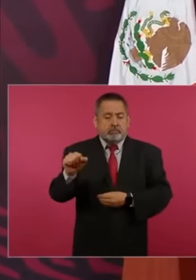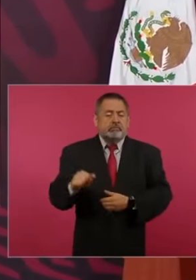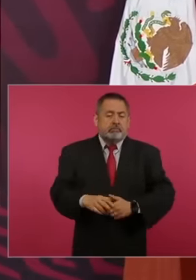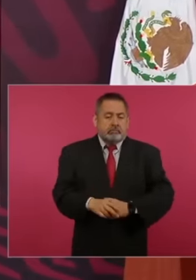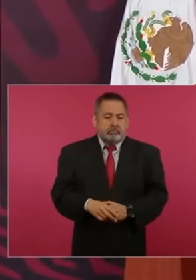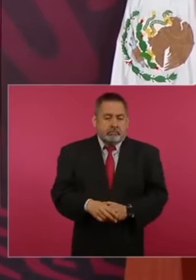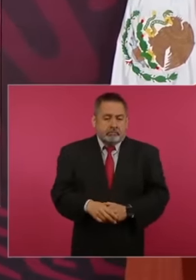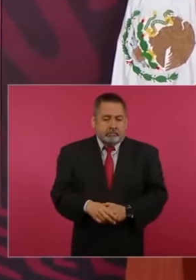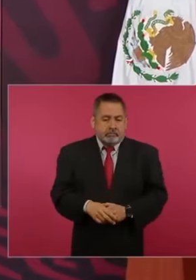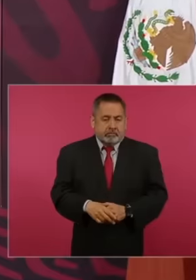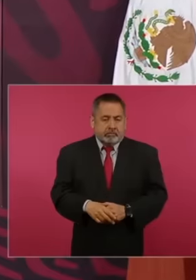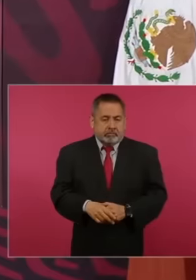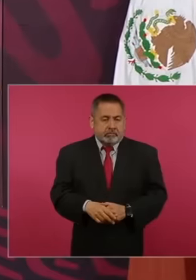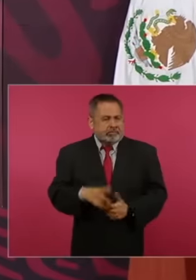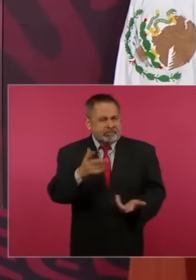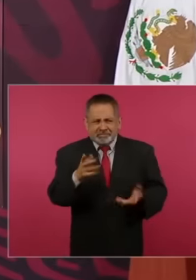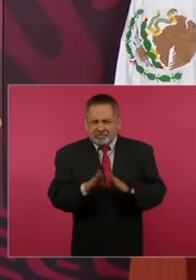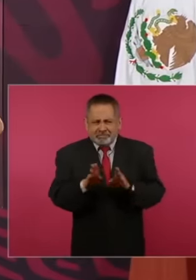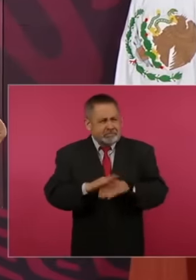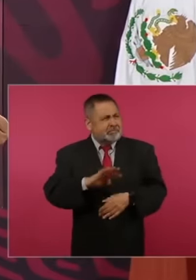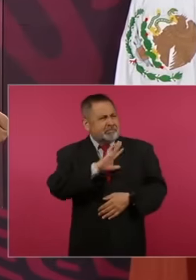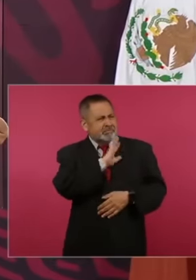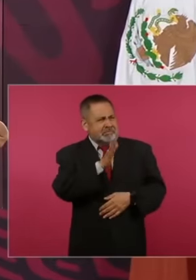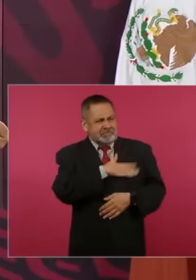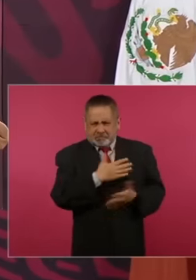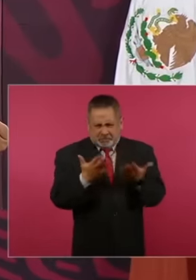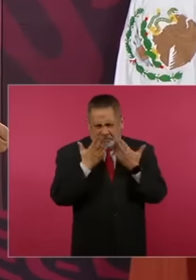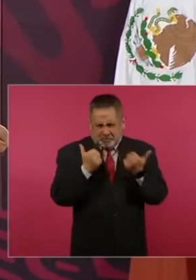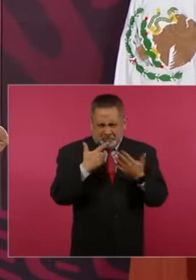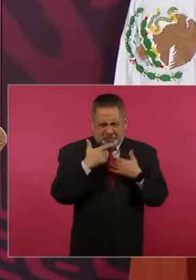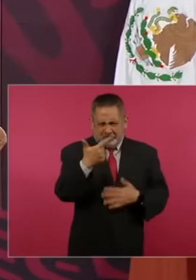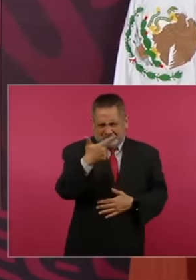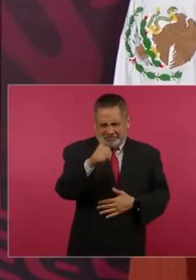Spain does not produce gas it does not have